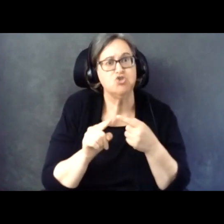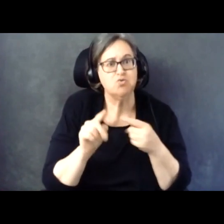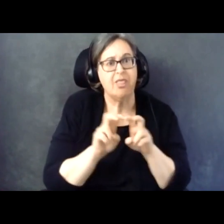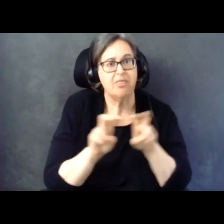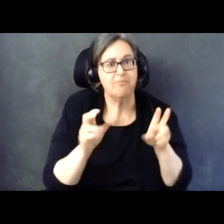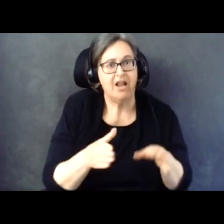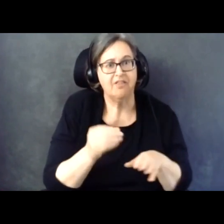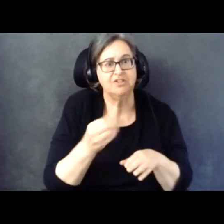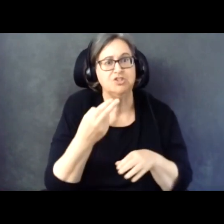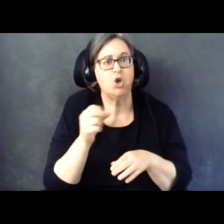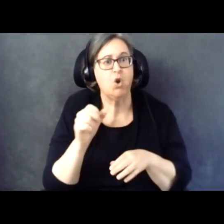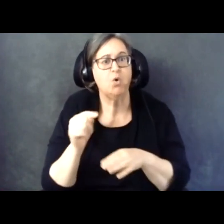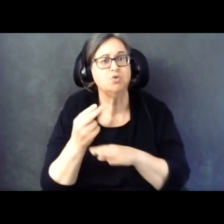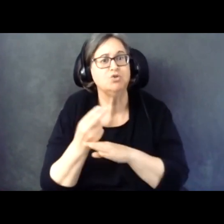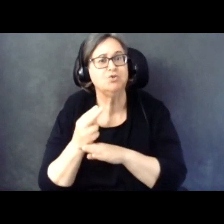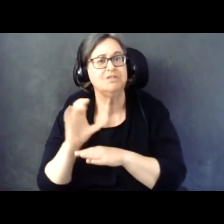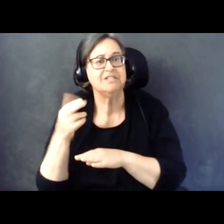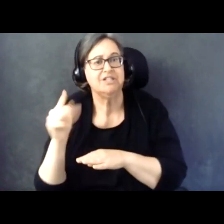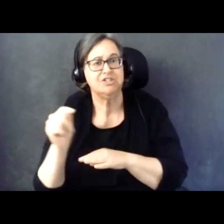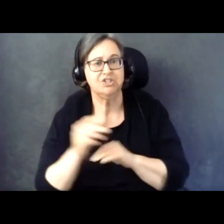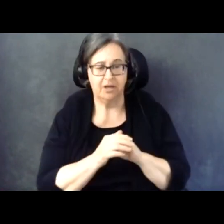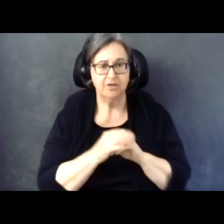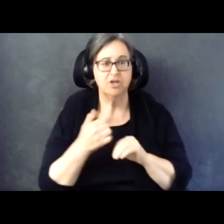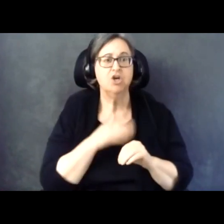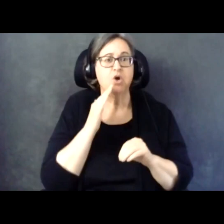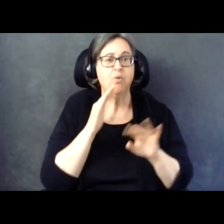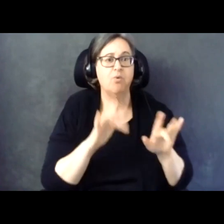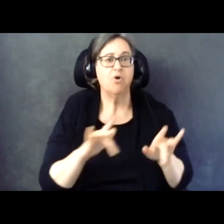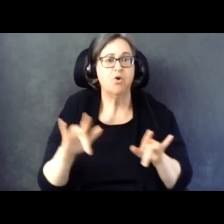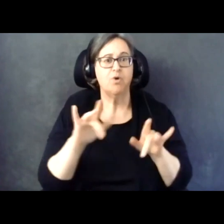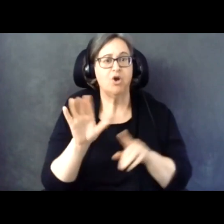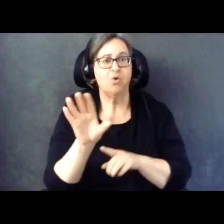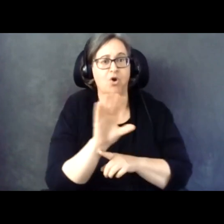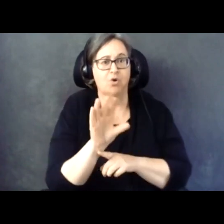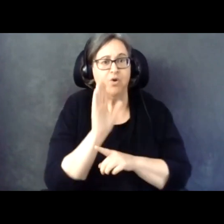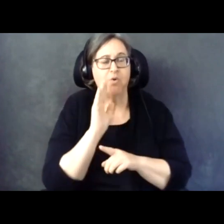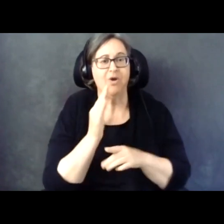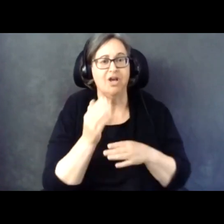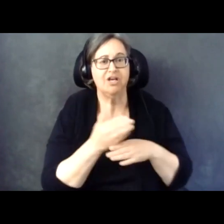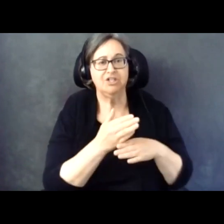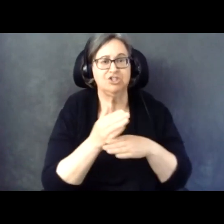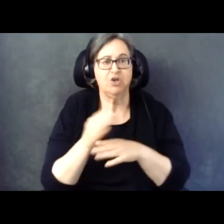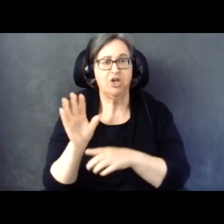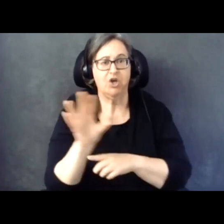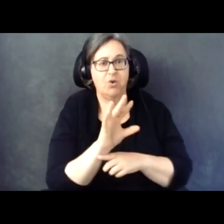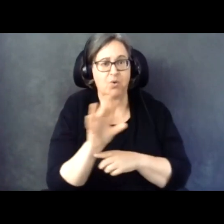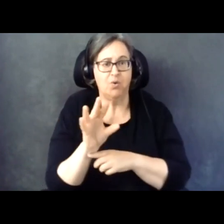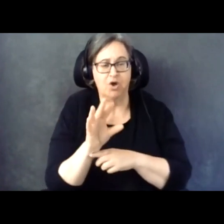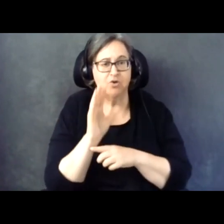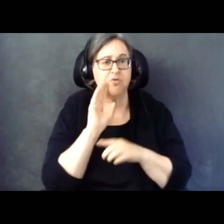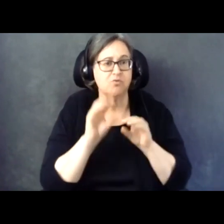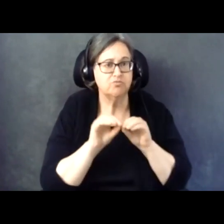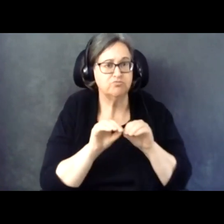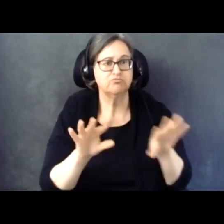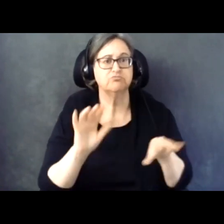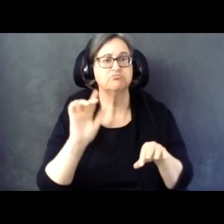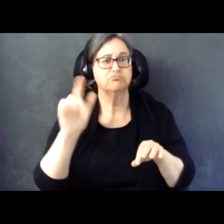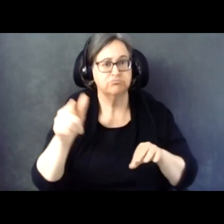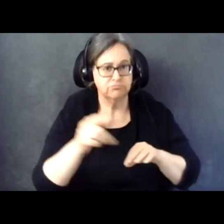As I noted, we will be recording, so we will share the recording and transcript with you after the Summit is over.